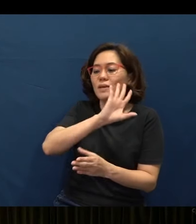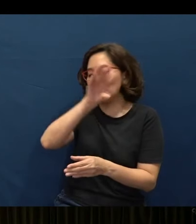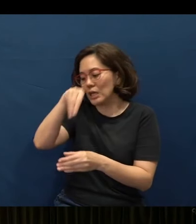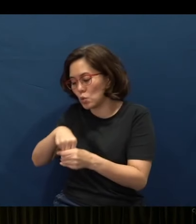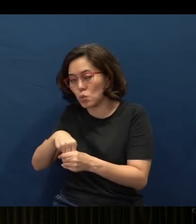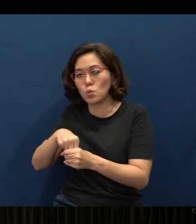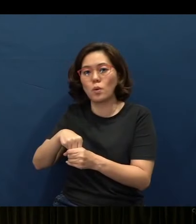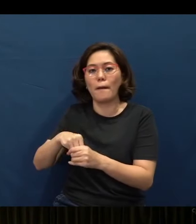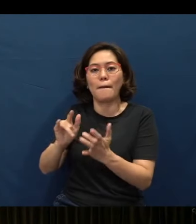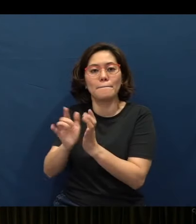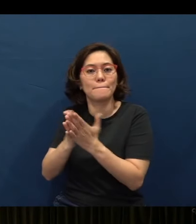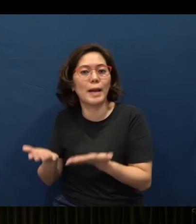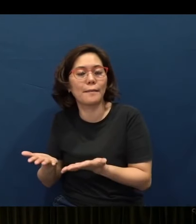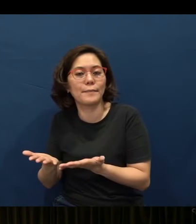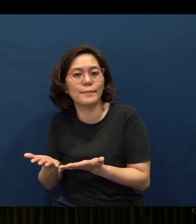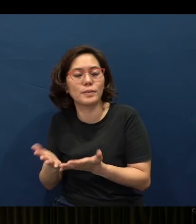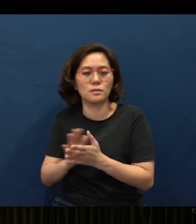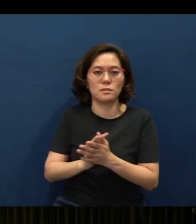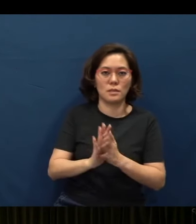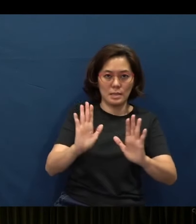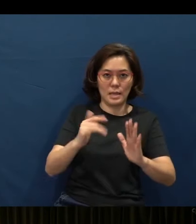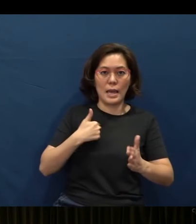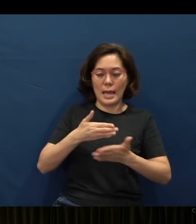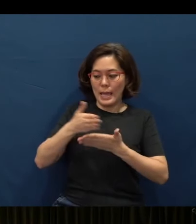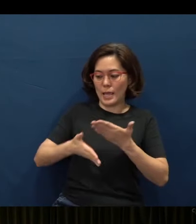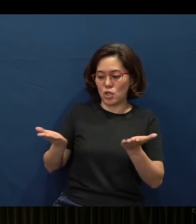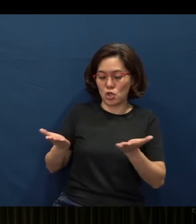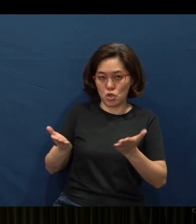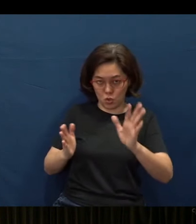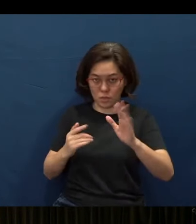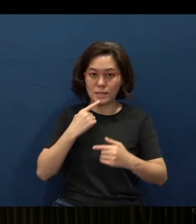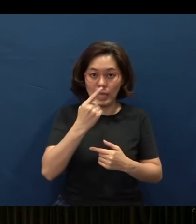There are, however, let me just end here by telling you this -